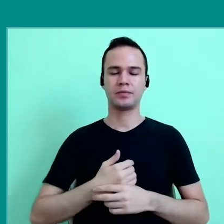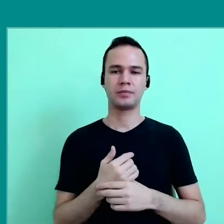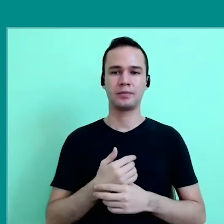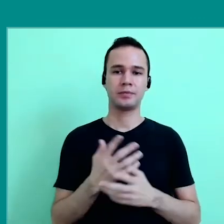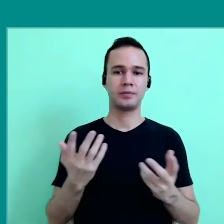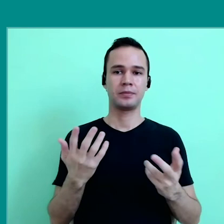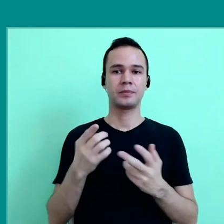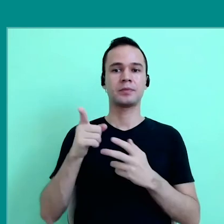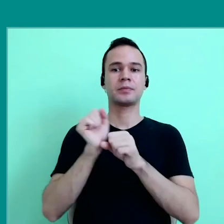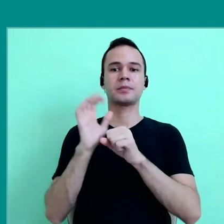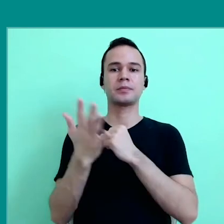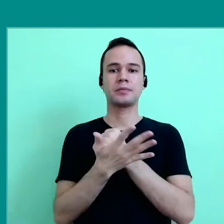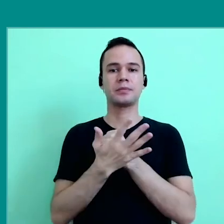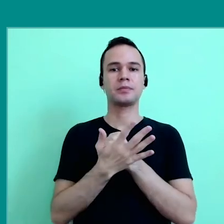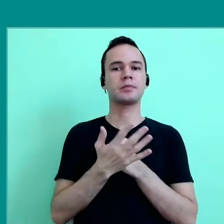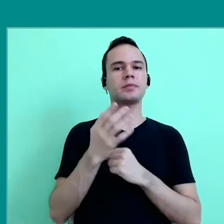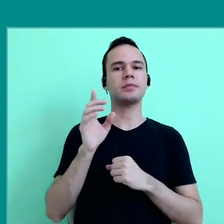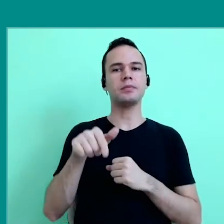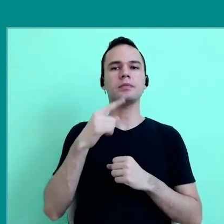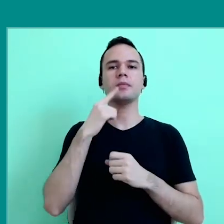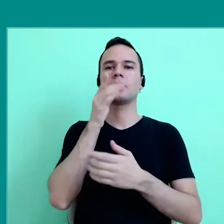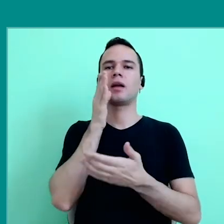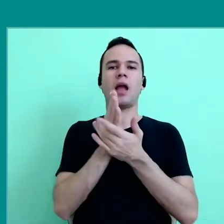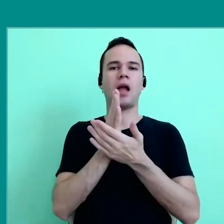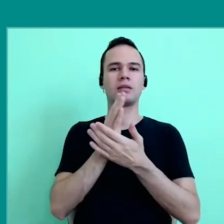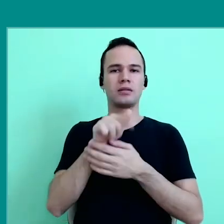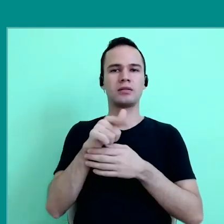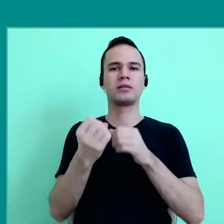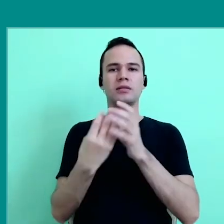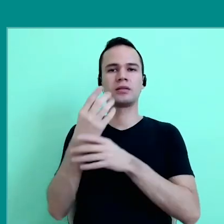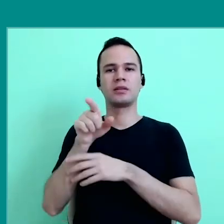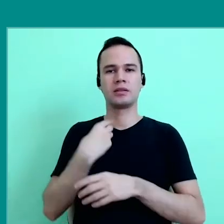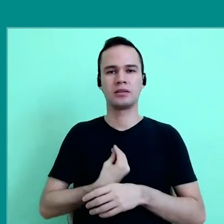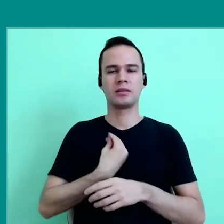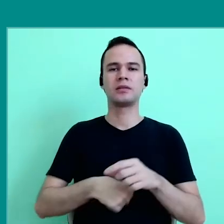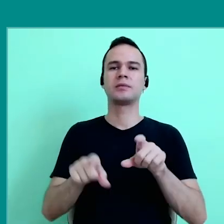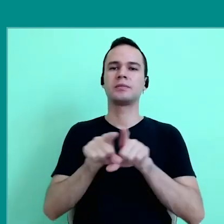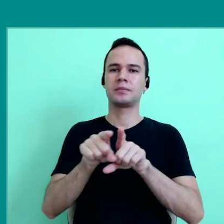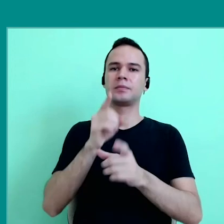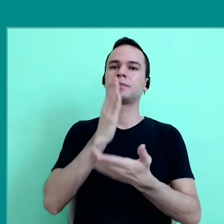Therefore, the pandemic does not just interrupted, I think, the in-person classes, but also interrupted an idea